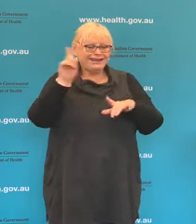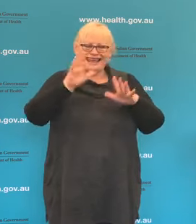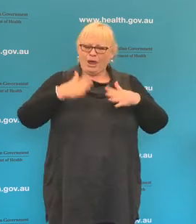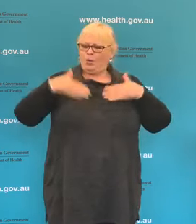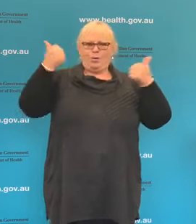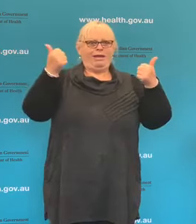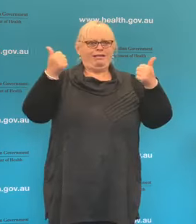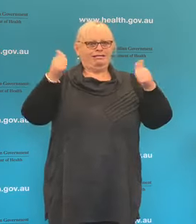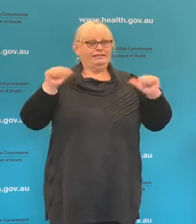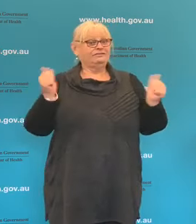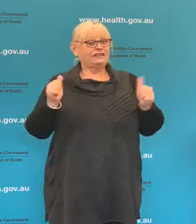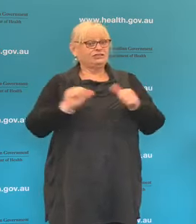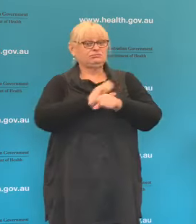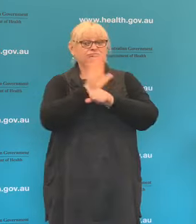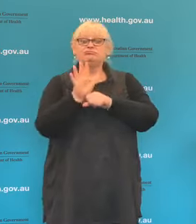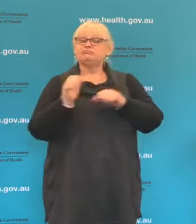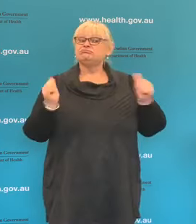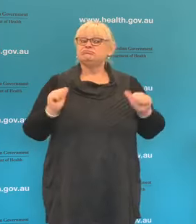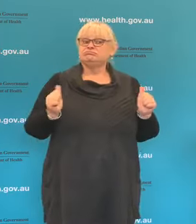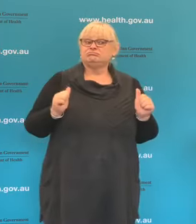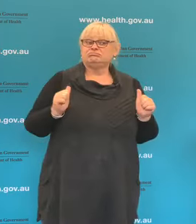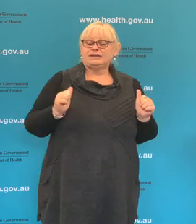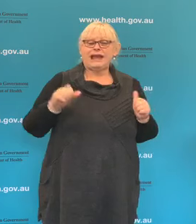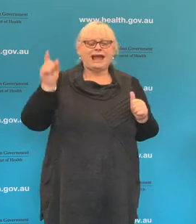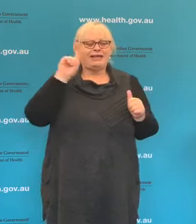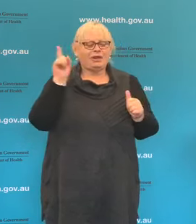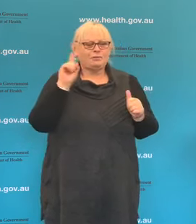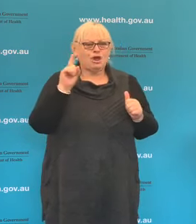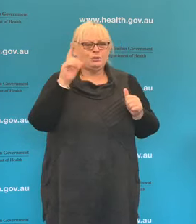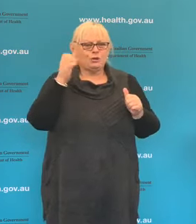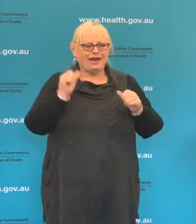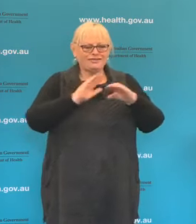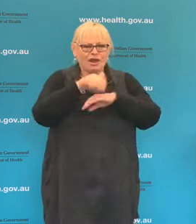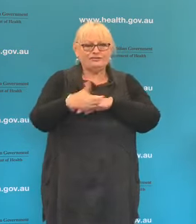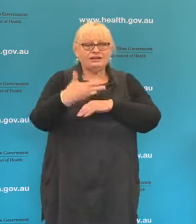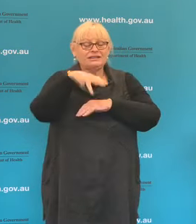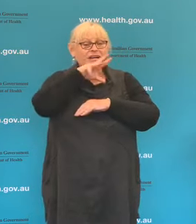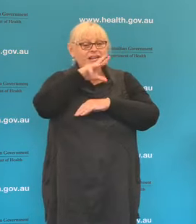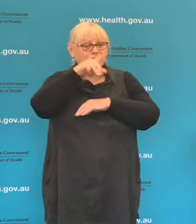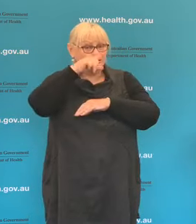from COVID-19 and at the moment we have just over 900 people who were